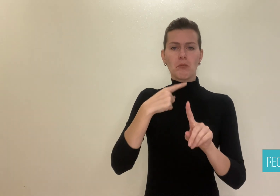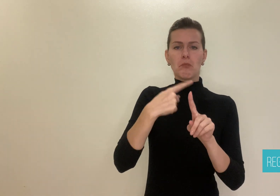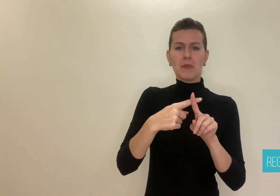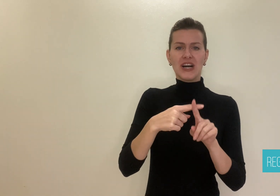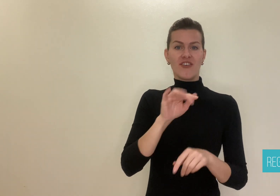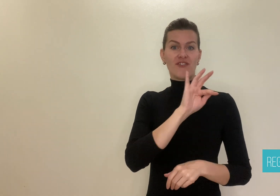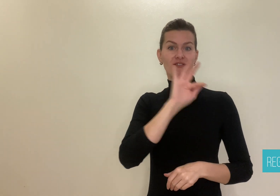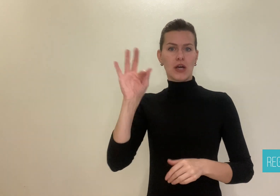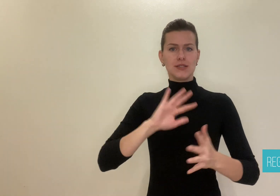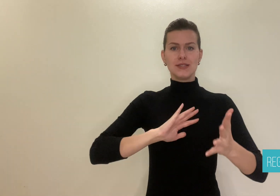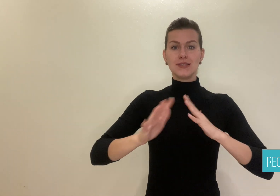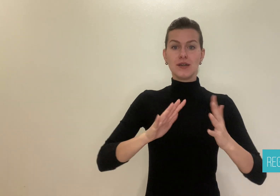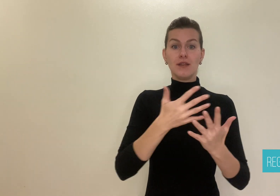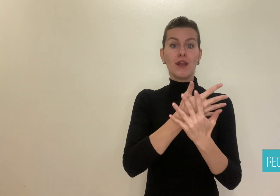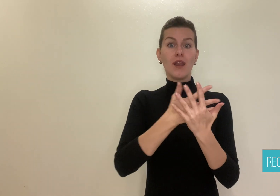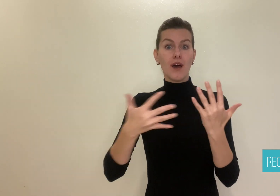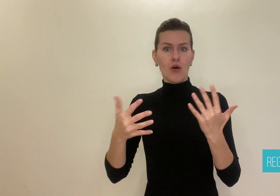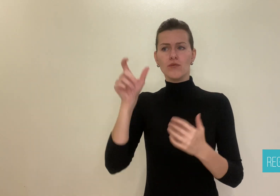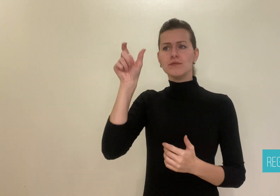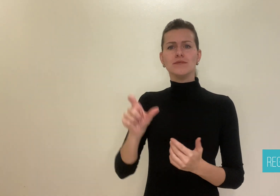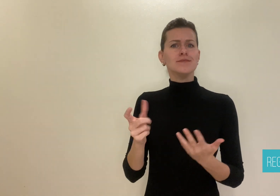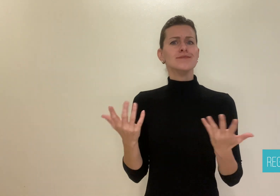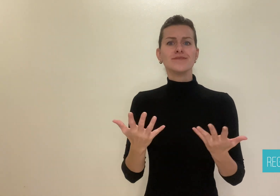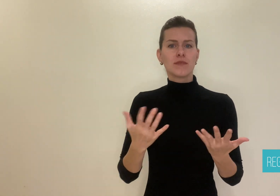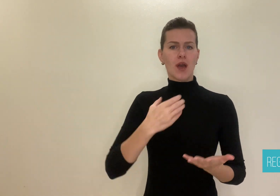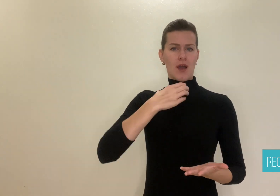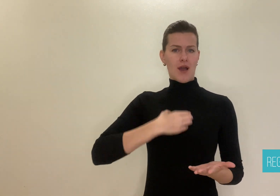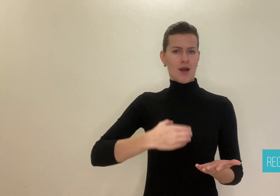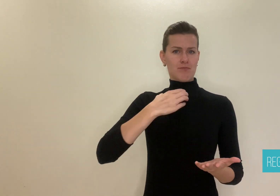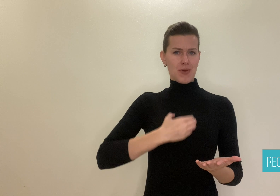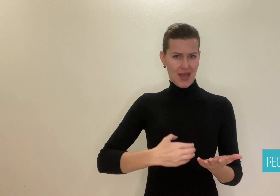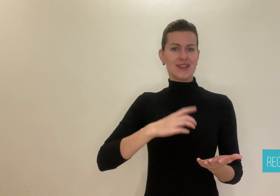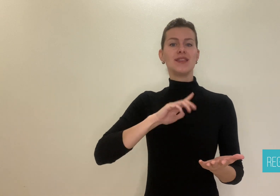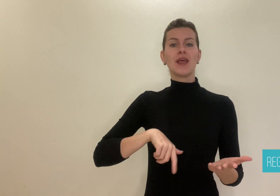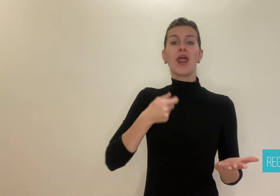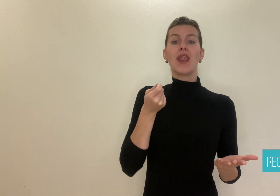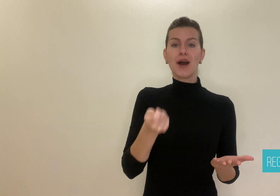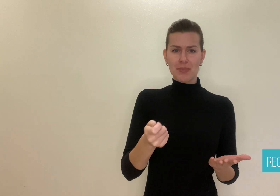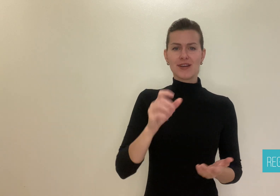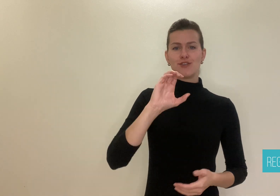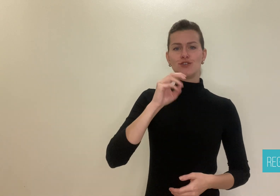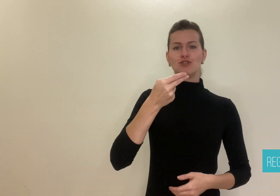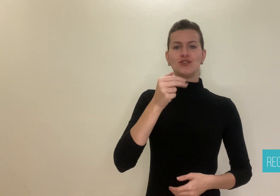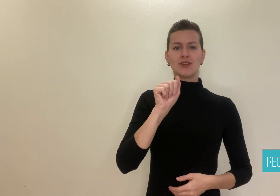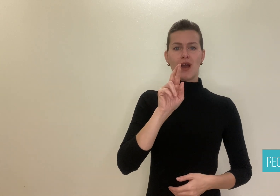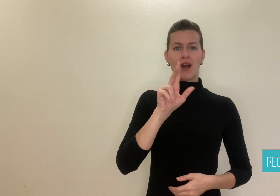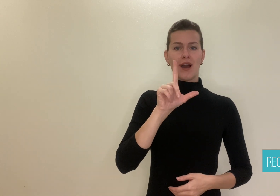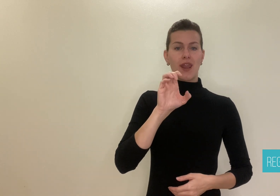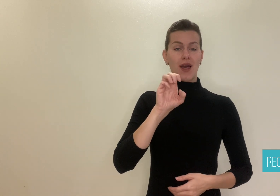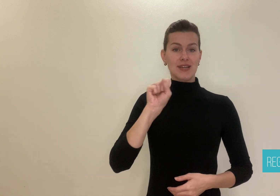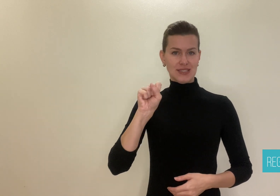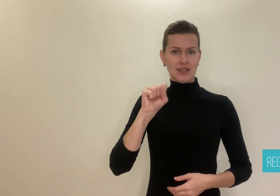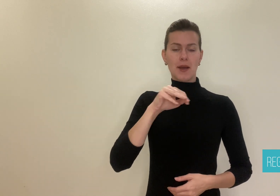for the Deaf and French Sign Language, Abbé Charles-Michel De l'Epee.